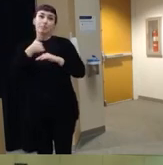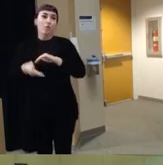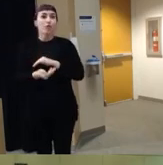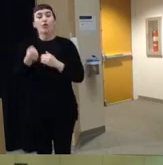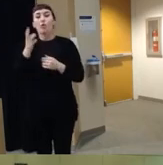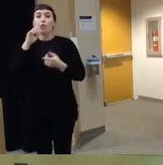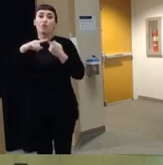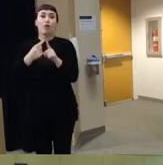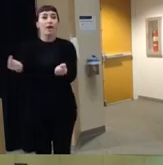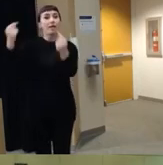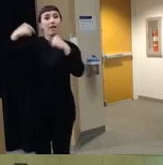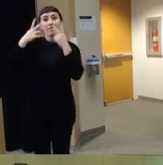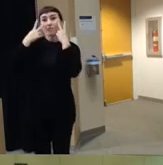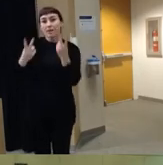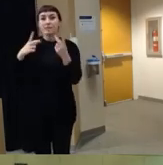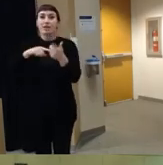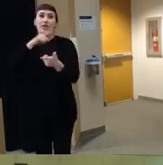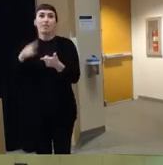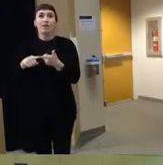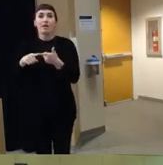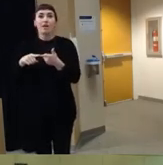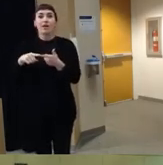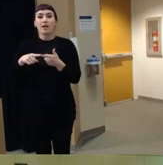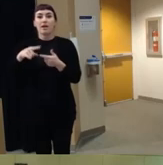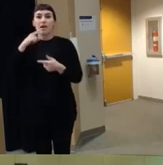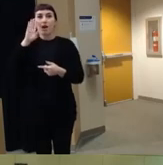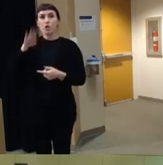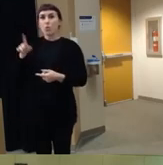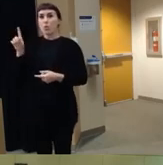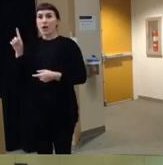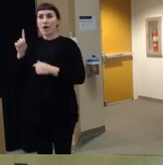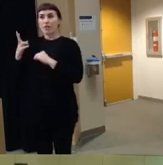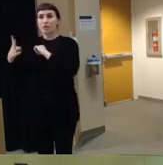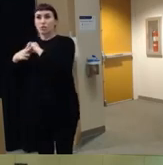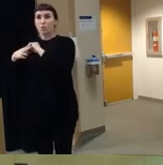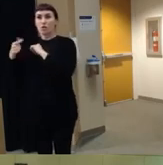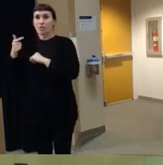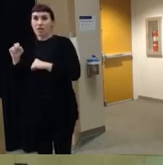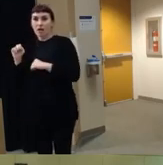over to visit um and the child knows where their parents store stores their firearm um and wants